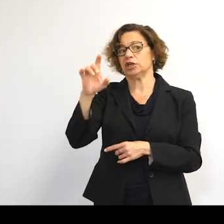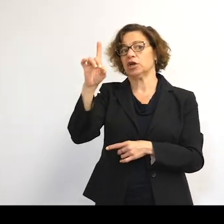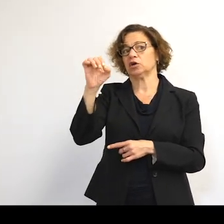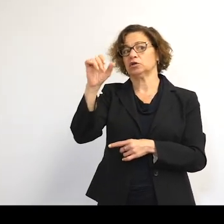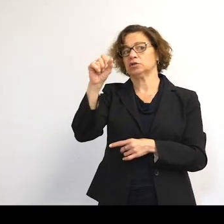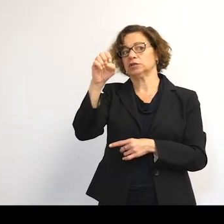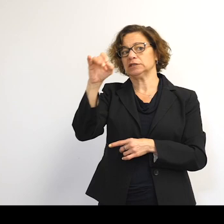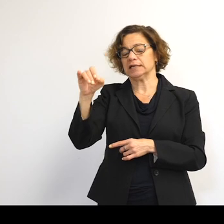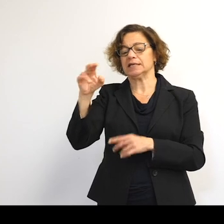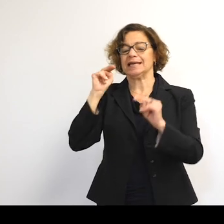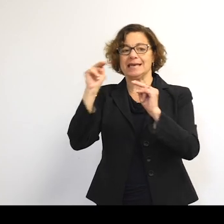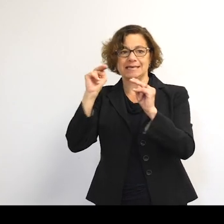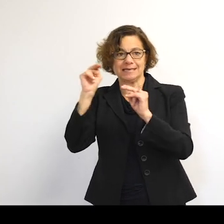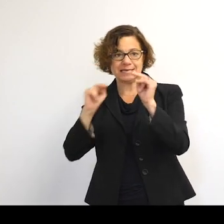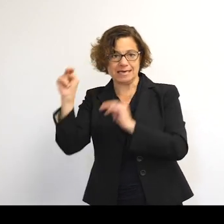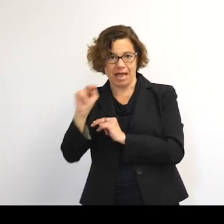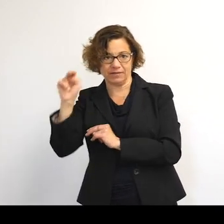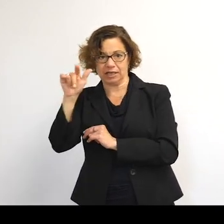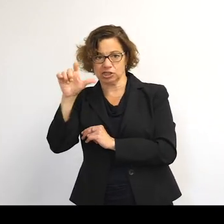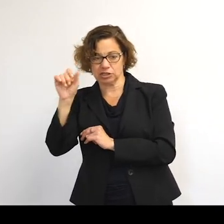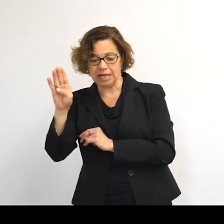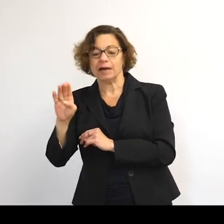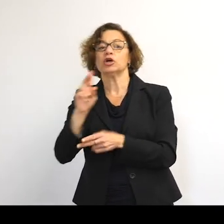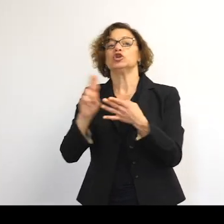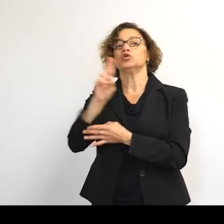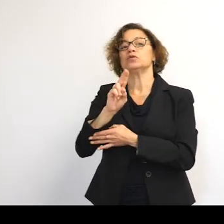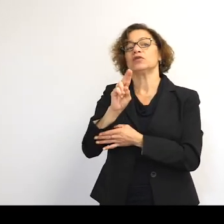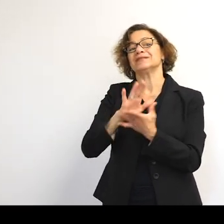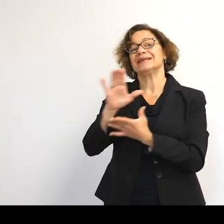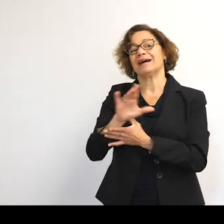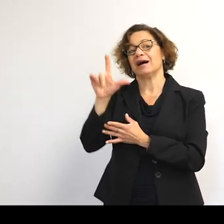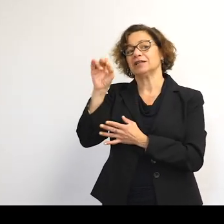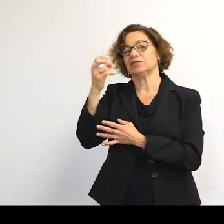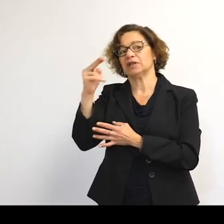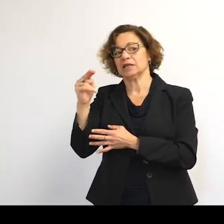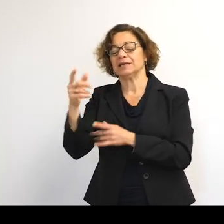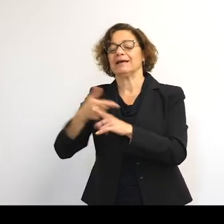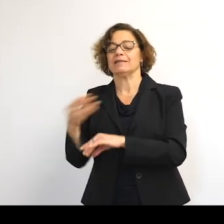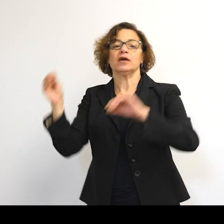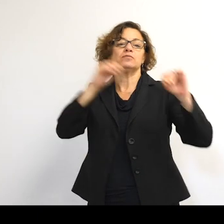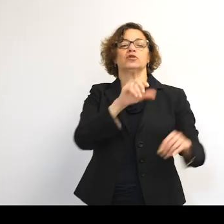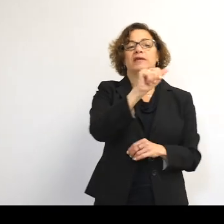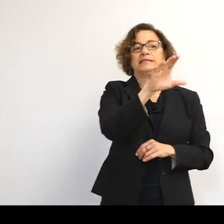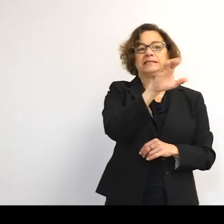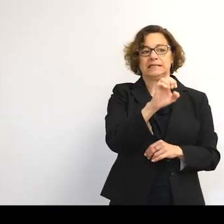and Navigation Laboratory at the University College London before moving to the ACE in 2016.